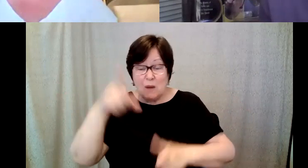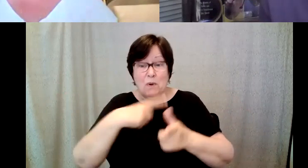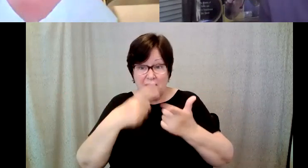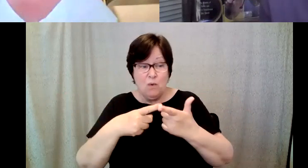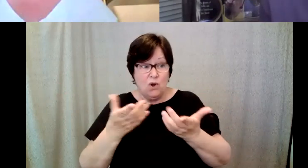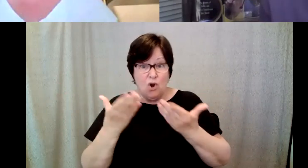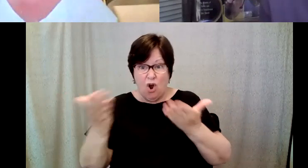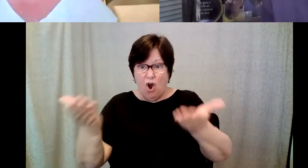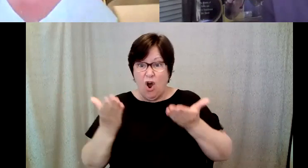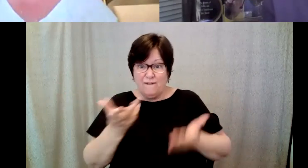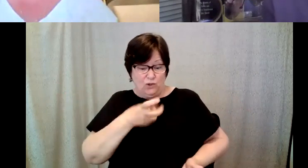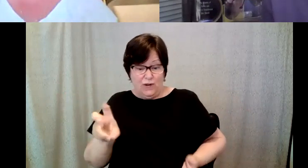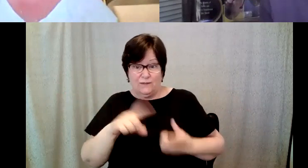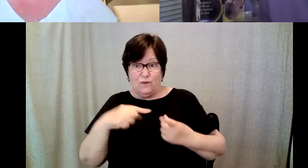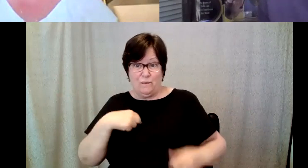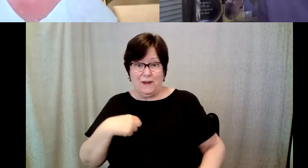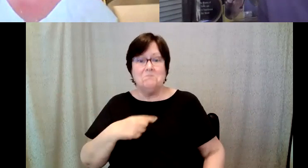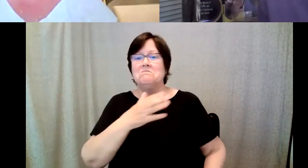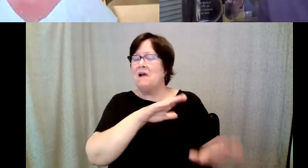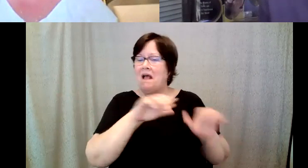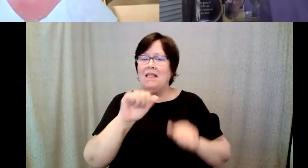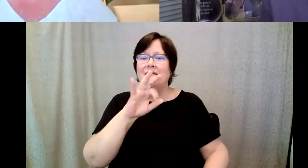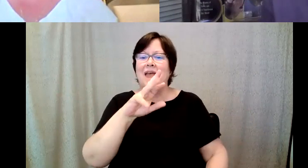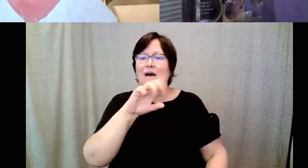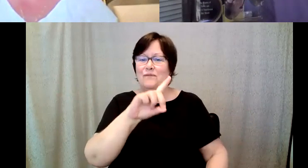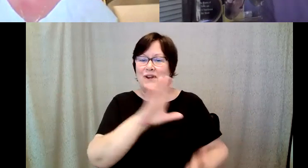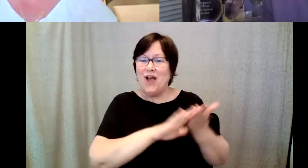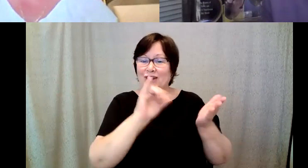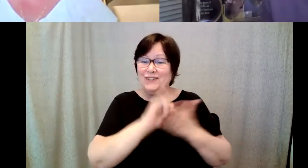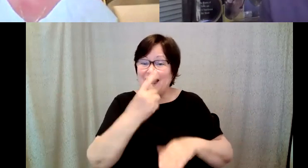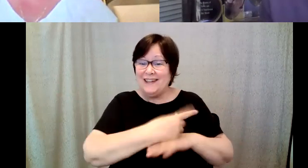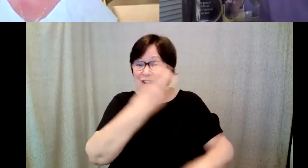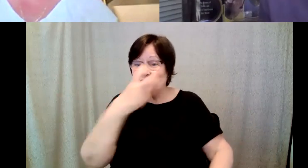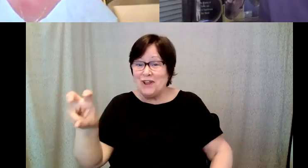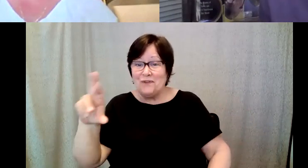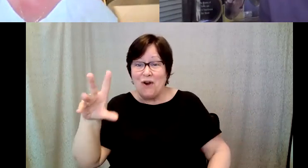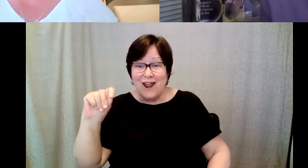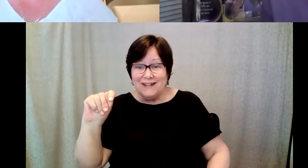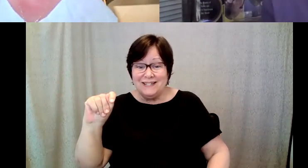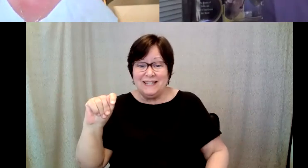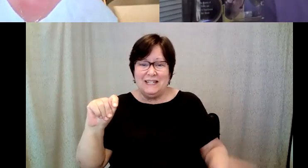and I left Alfred that day and I transferred to RIT and went from a really poor student